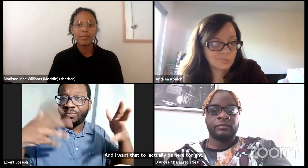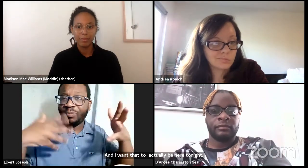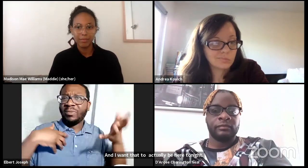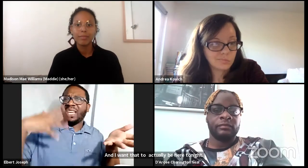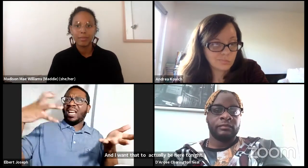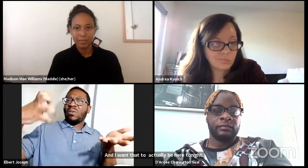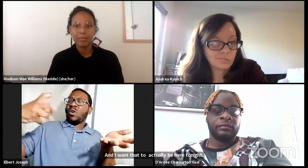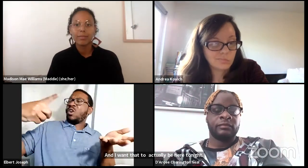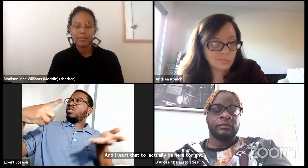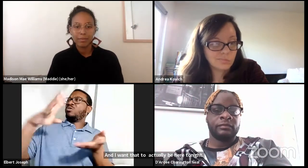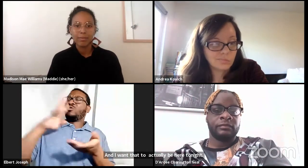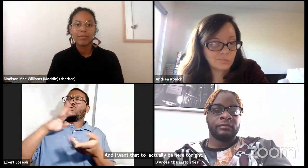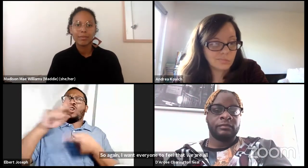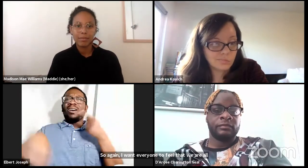So without any further ado